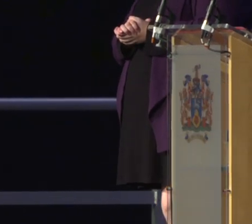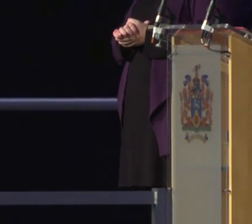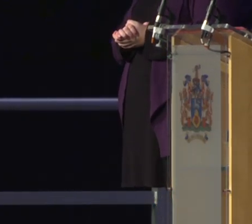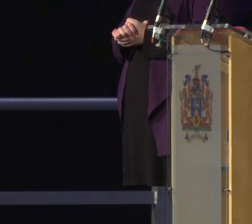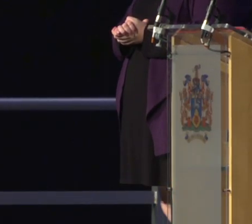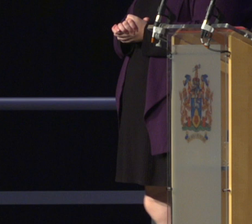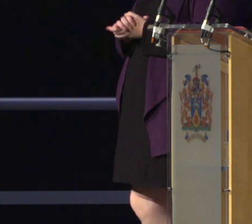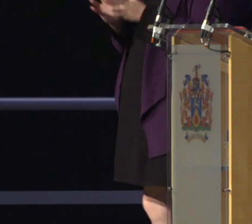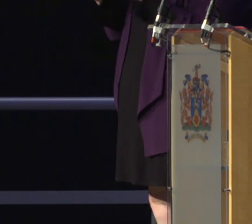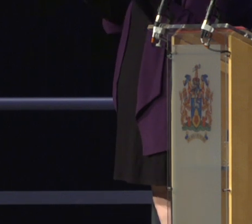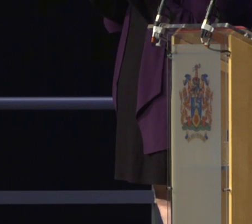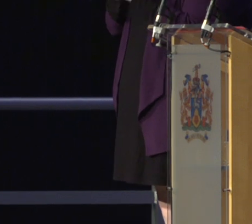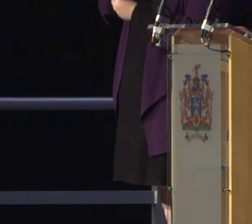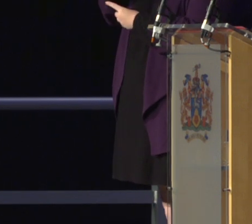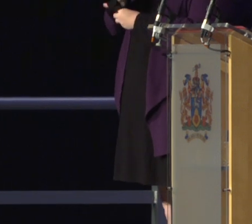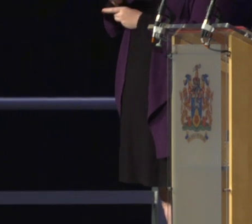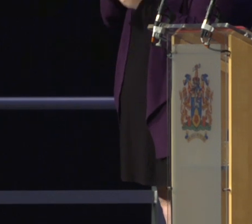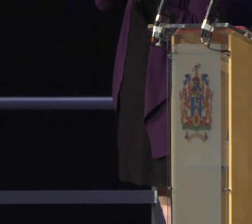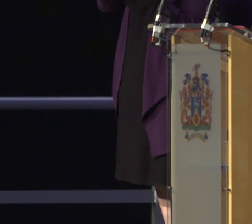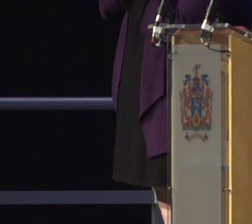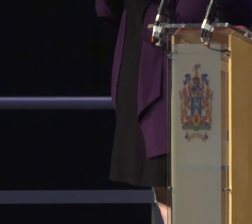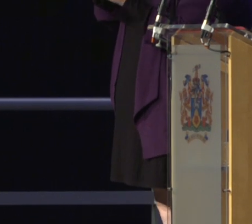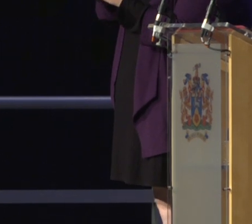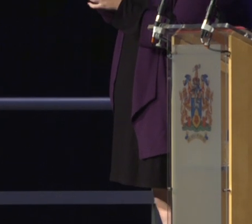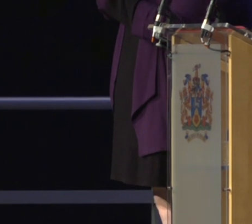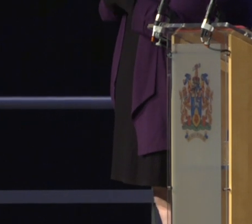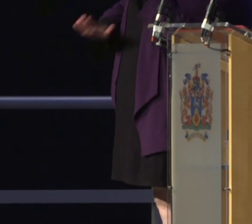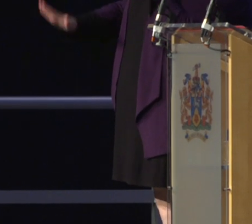Bachelor of Arts with Honours in Geography